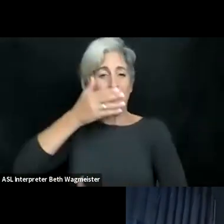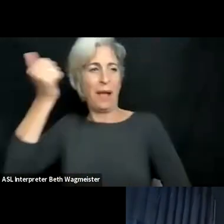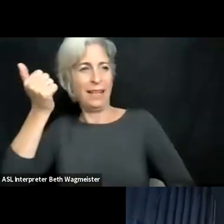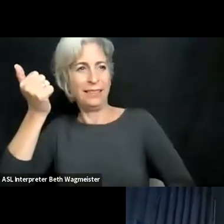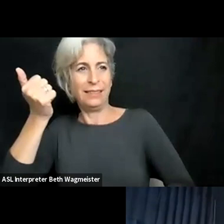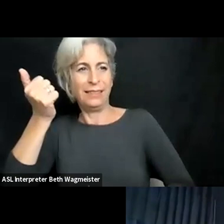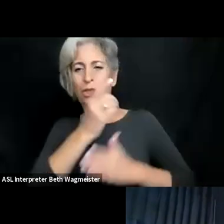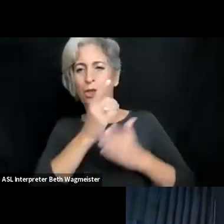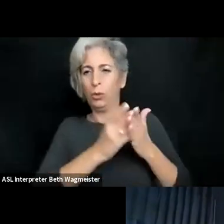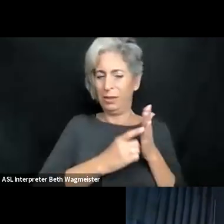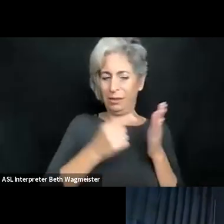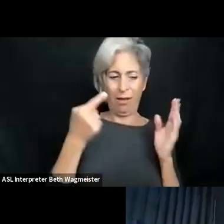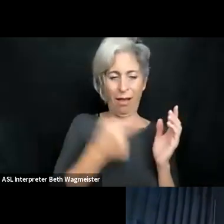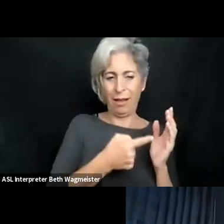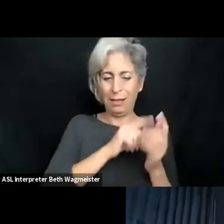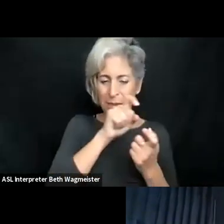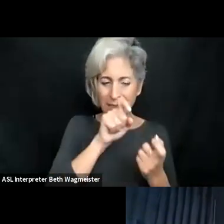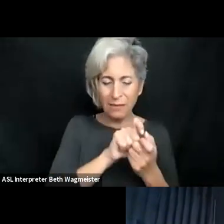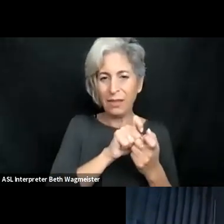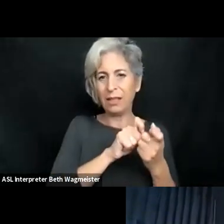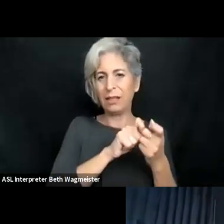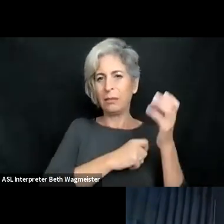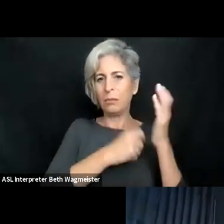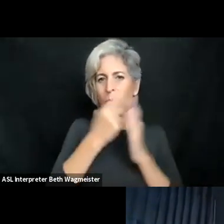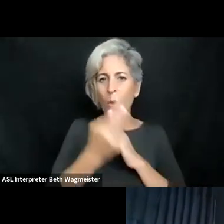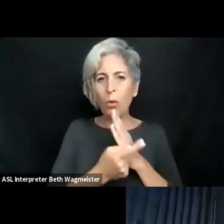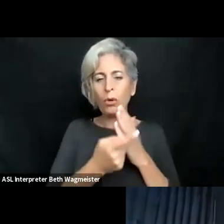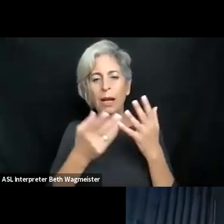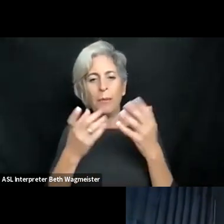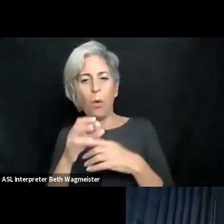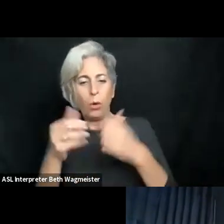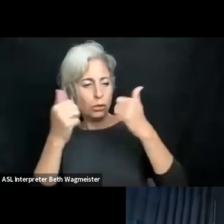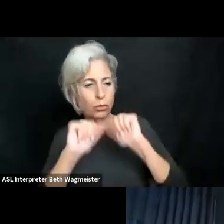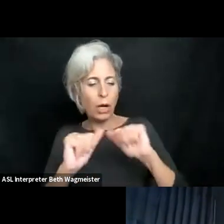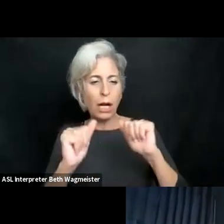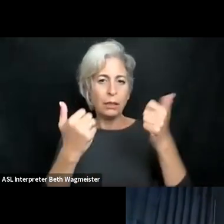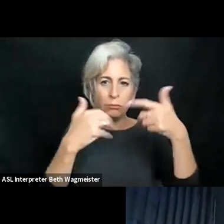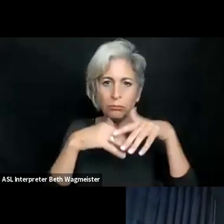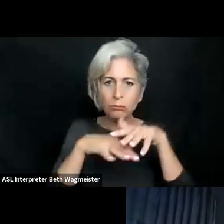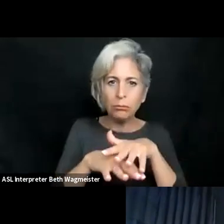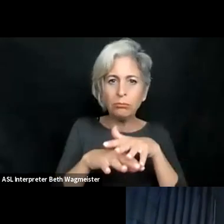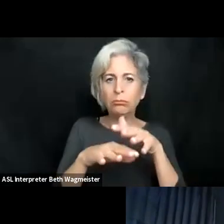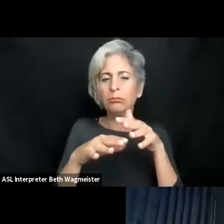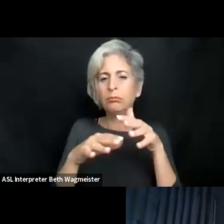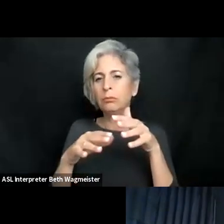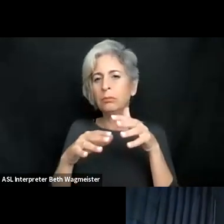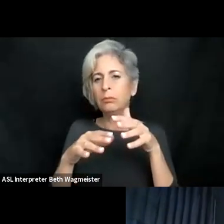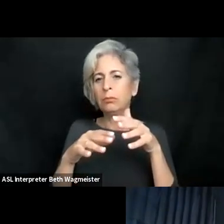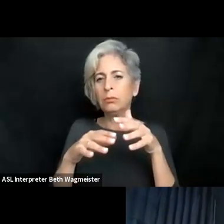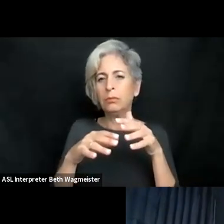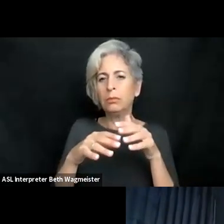used. And also what the best approach for